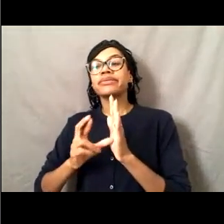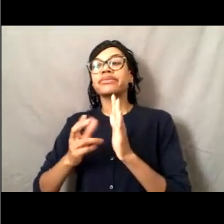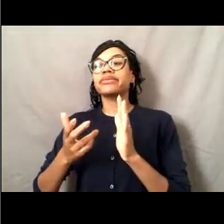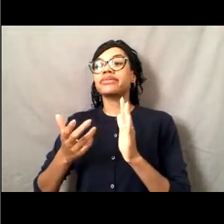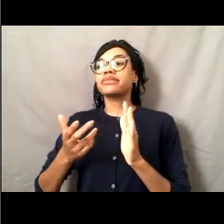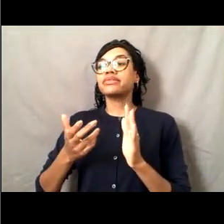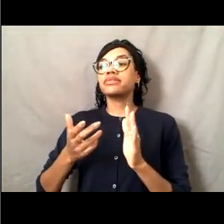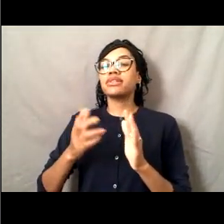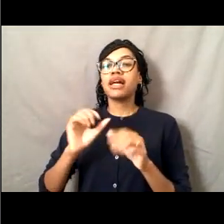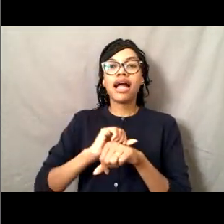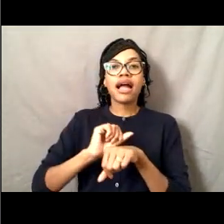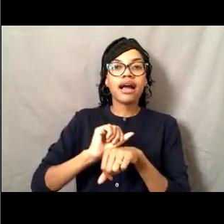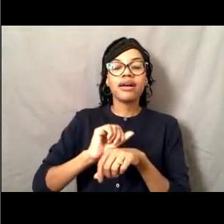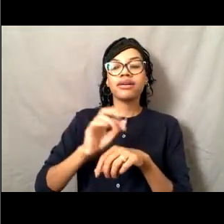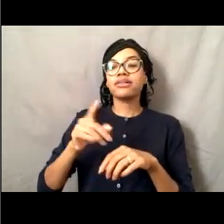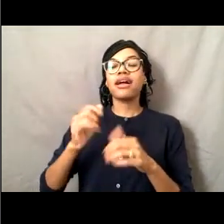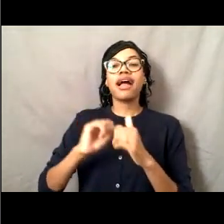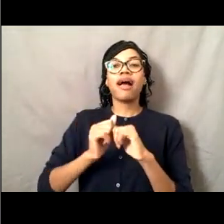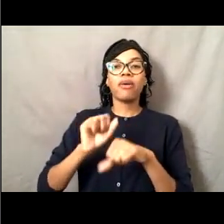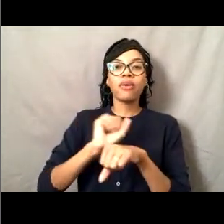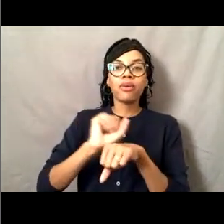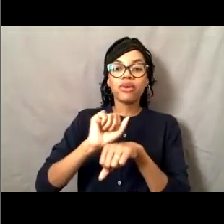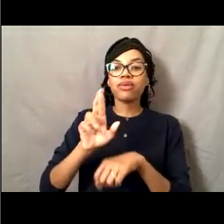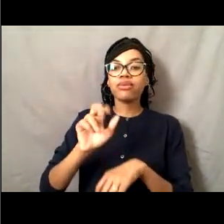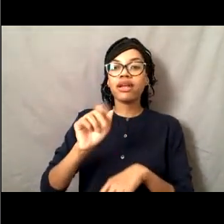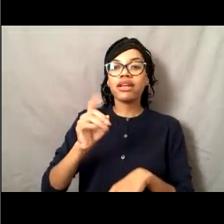and how to plot a position and all those things.